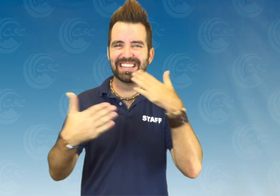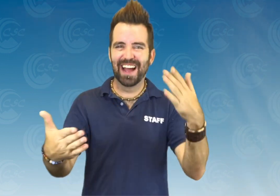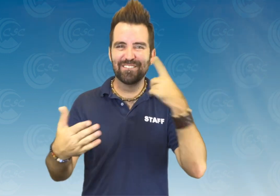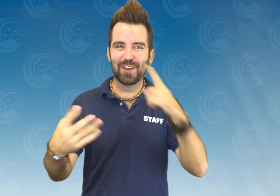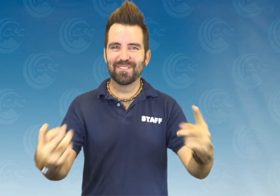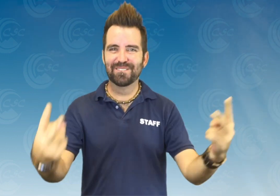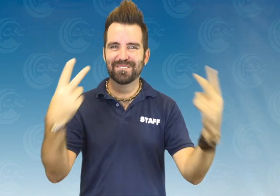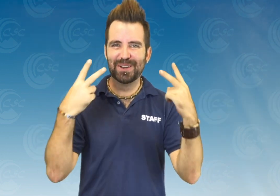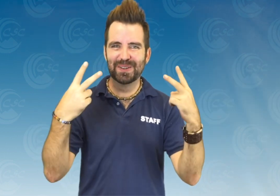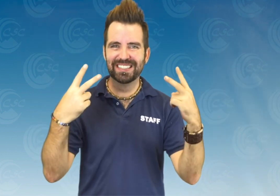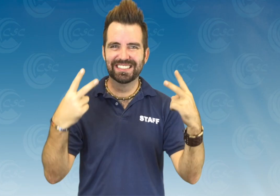Mahalo for viewing!